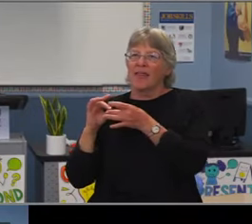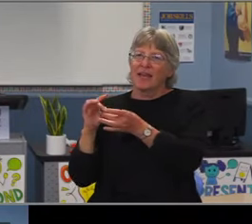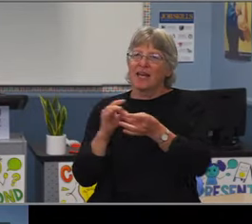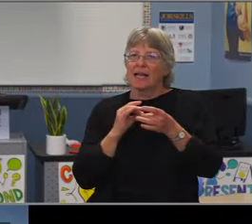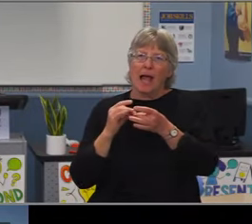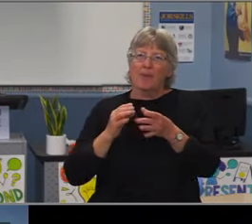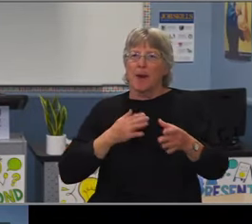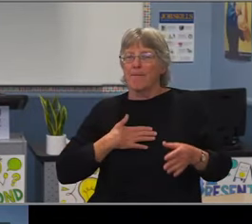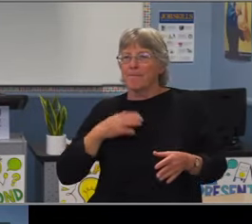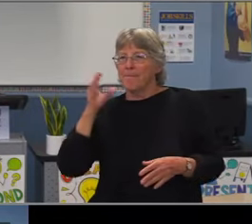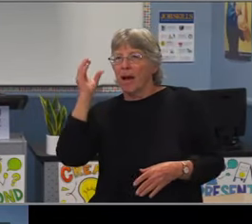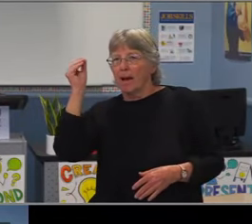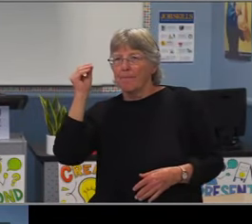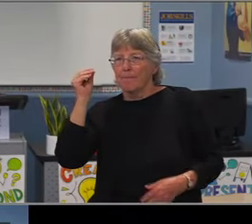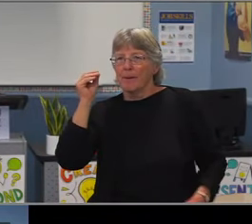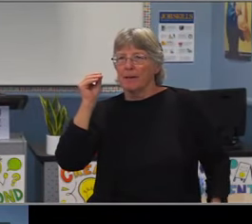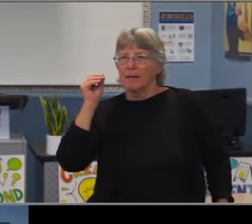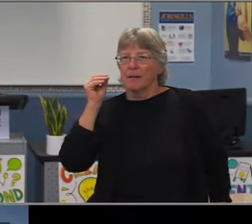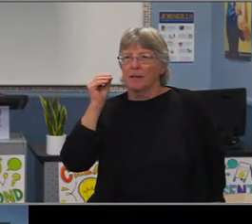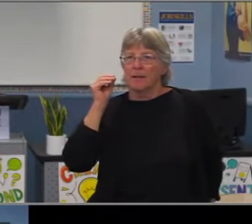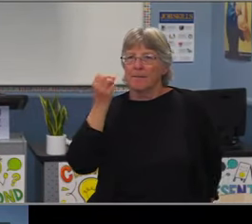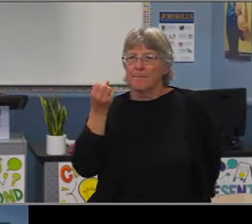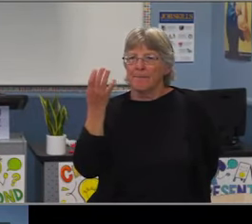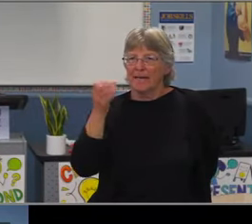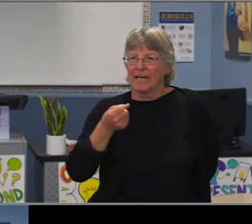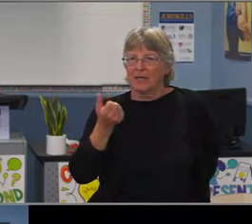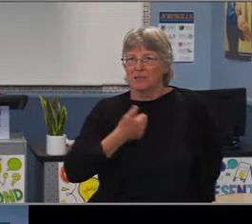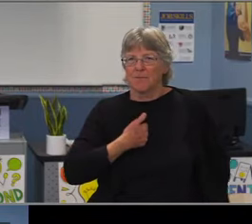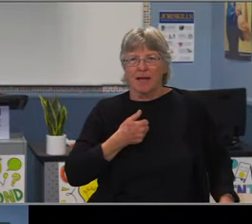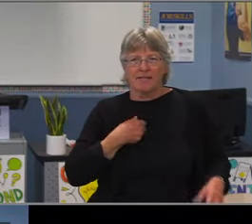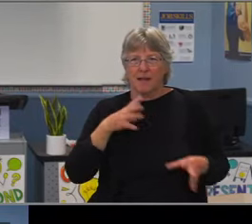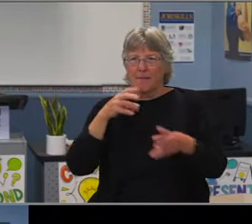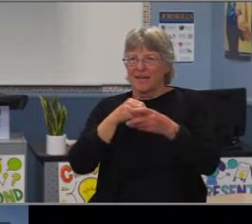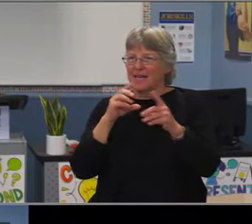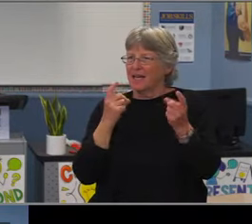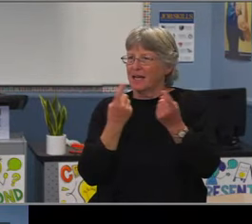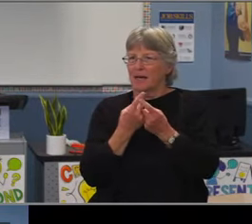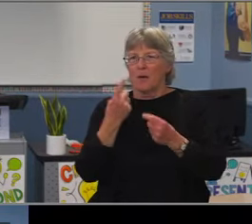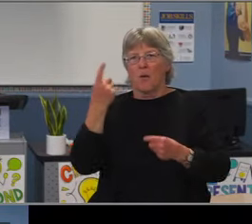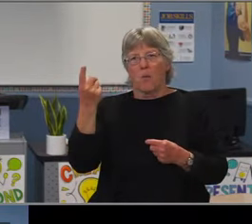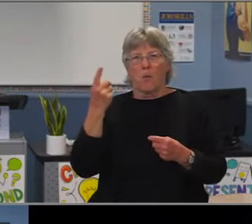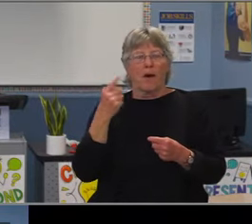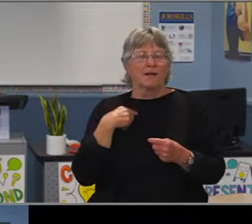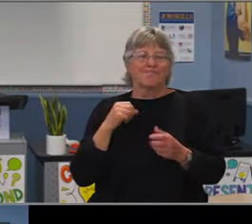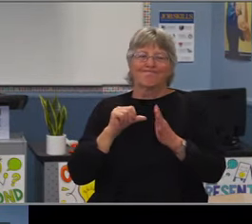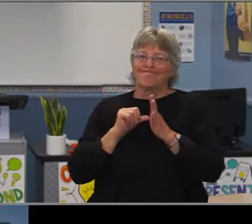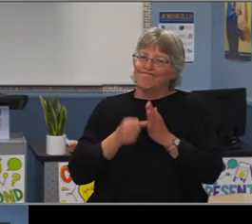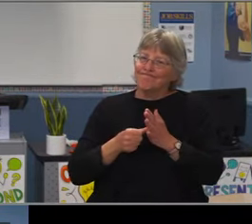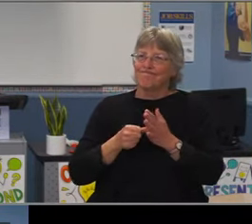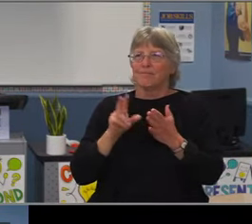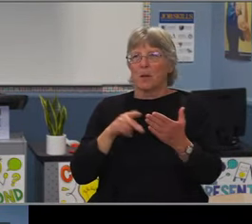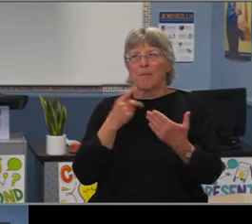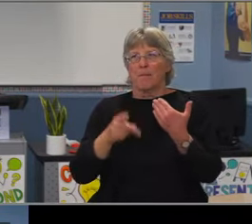Dr. Williams It's been an honor to serve not only as a principal with you, but on exec staff on all the hard work